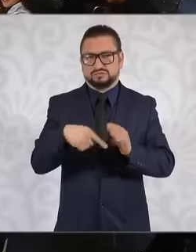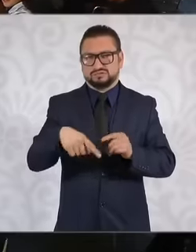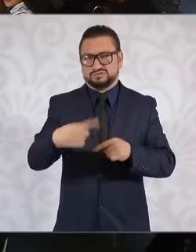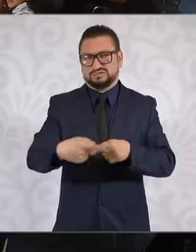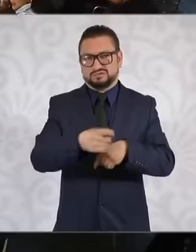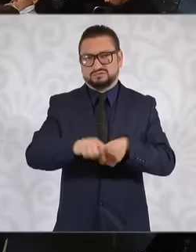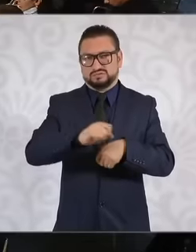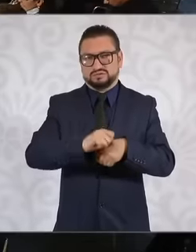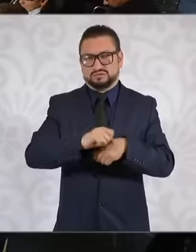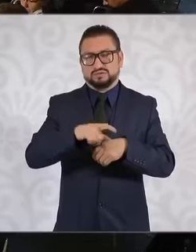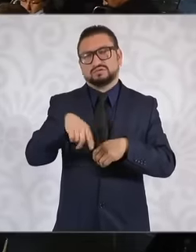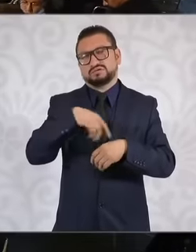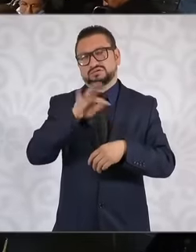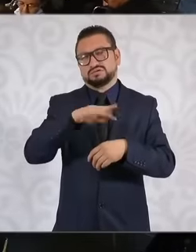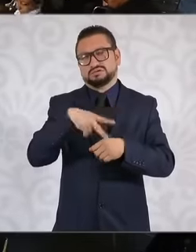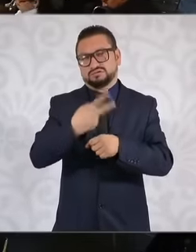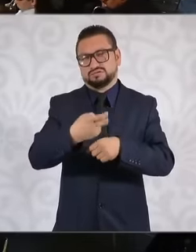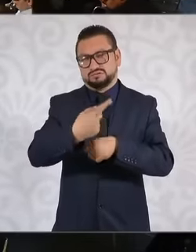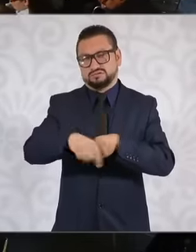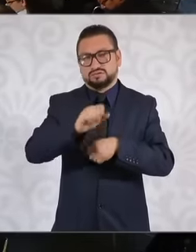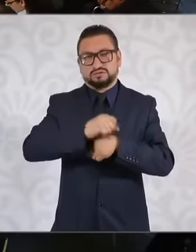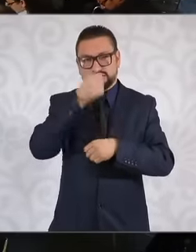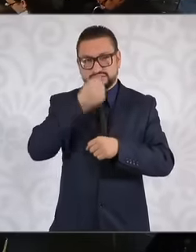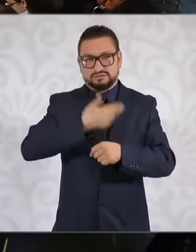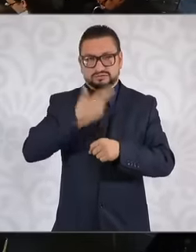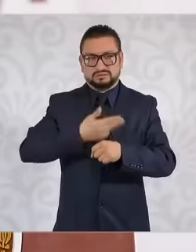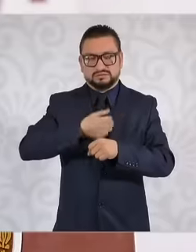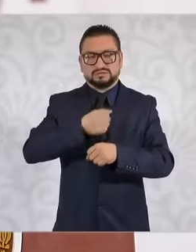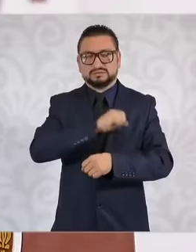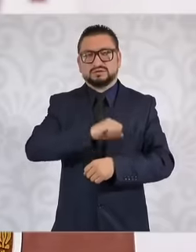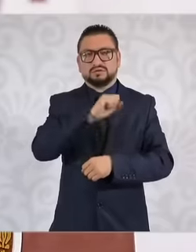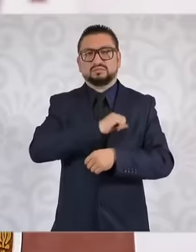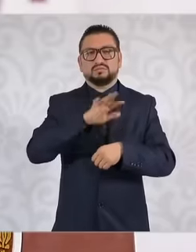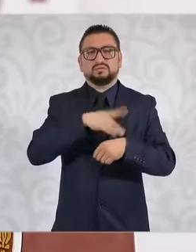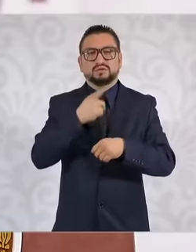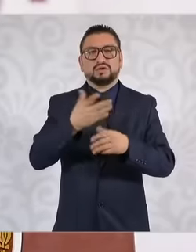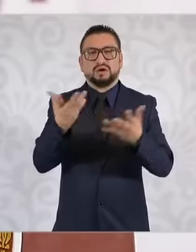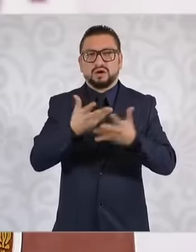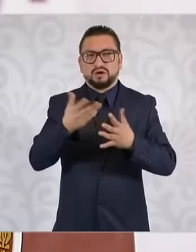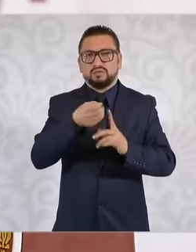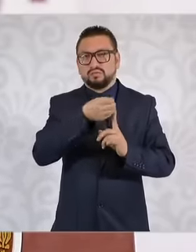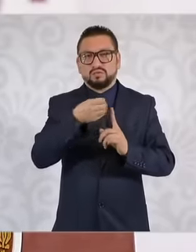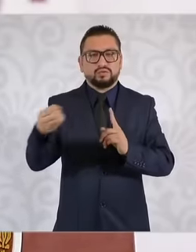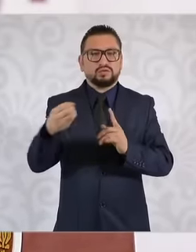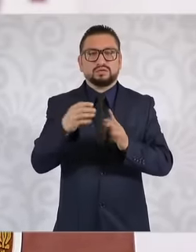Because medical guides are being made because the purchase of medicines also